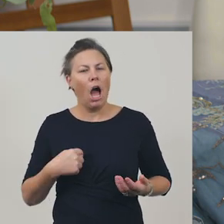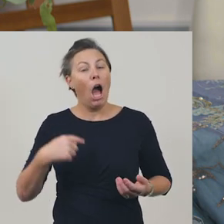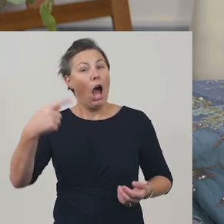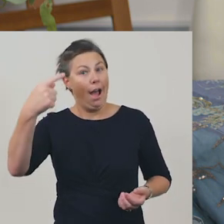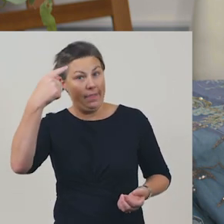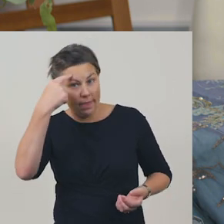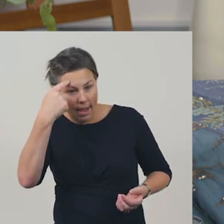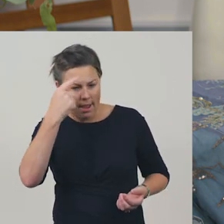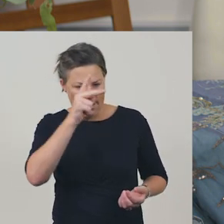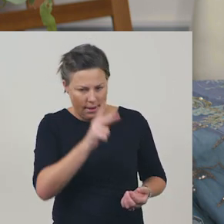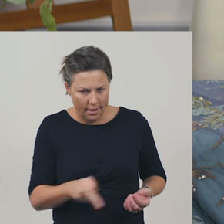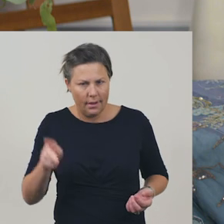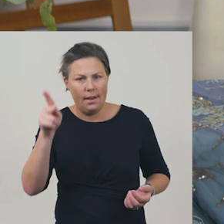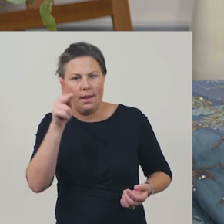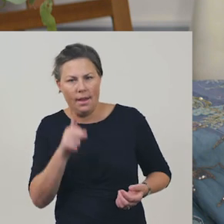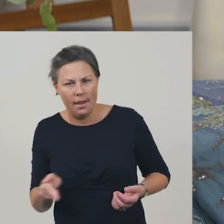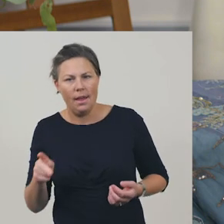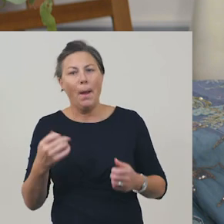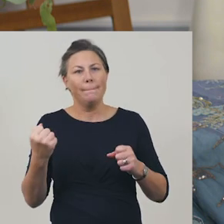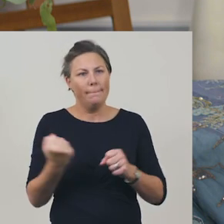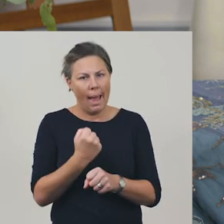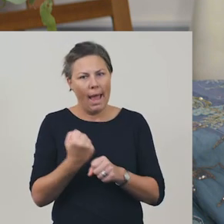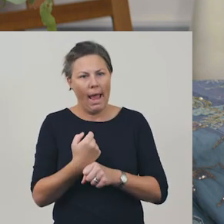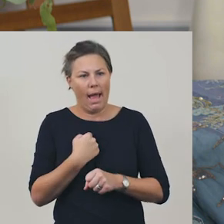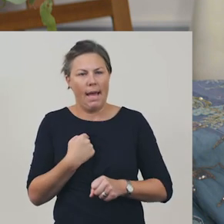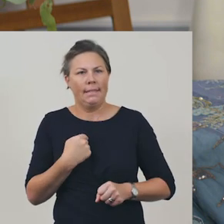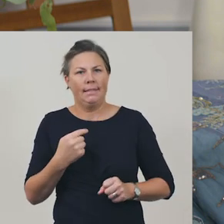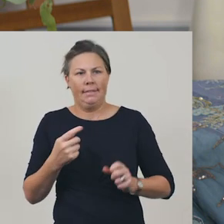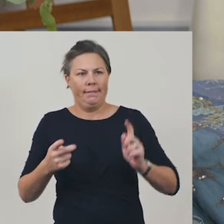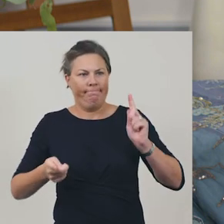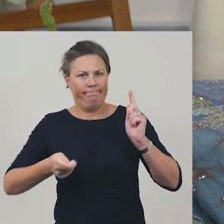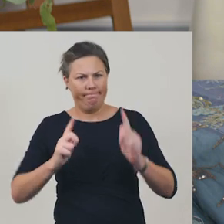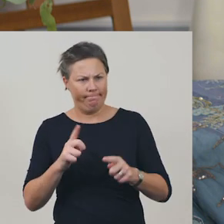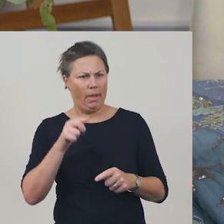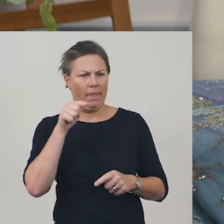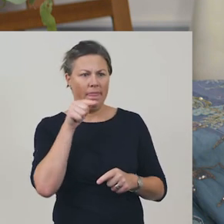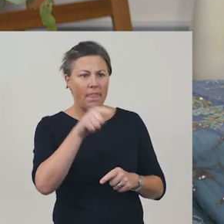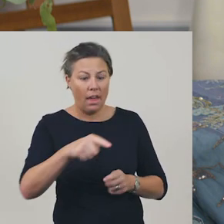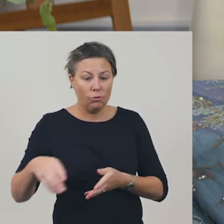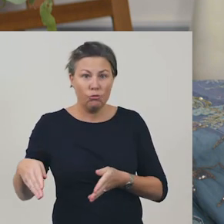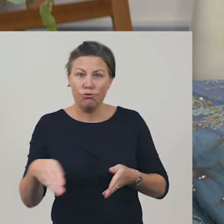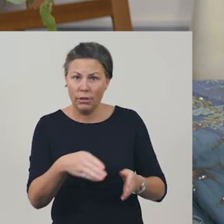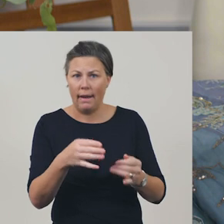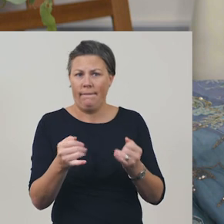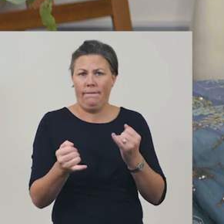to help us understand the importance of David’s Creek to the poet. This is a very special place for them.